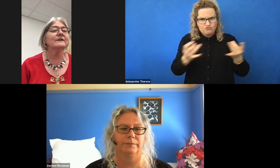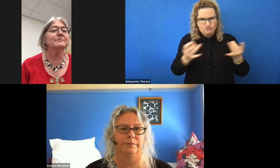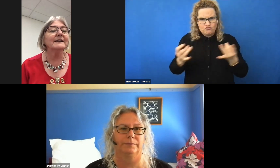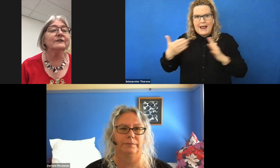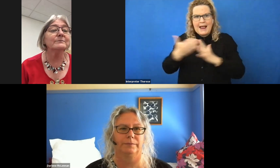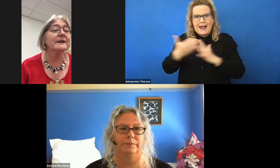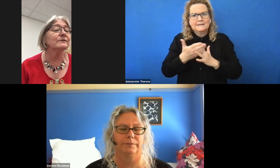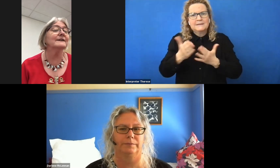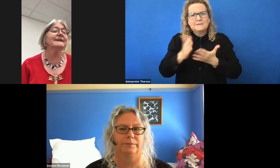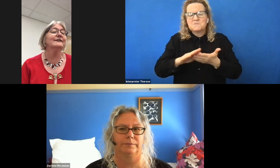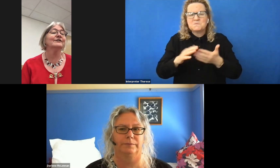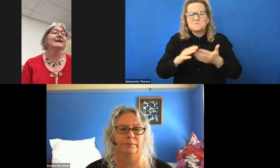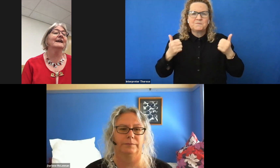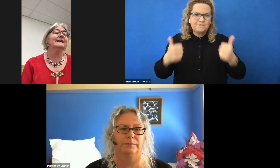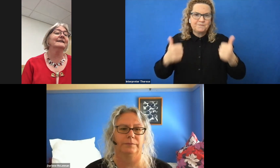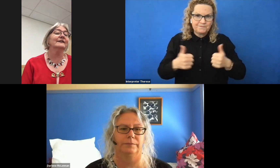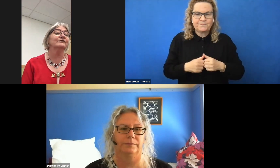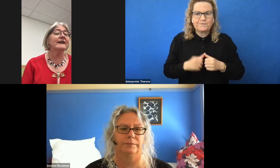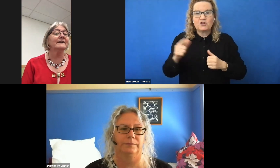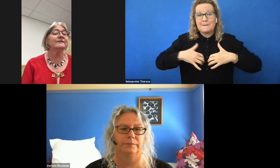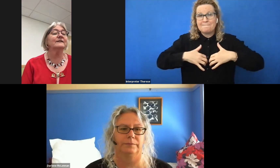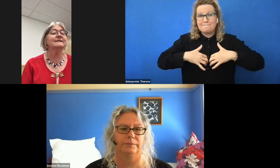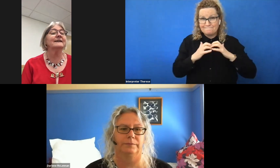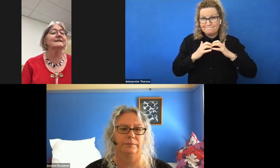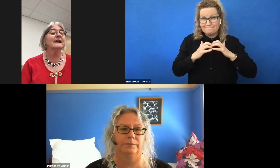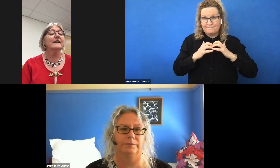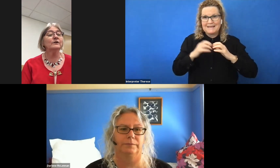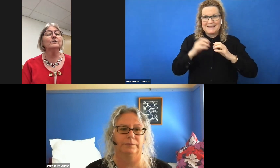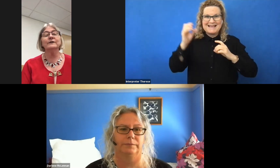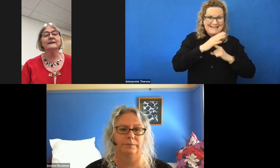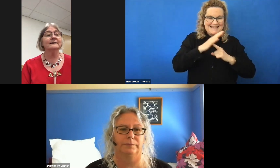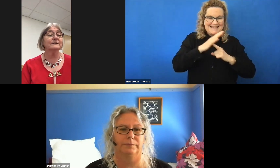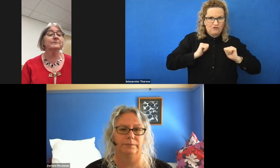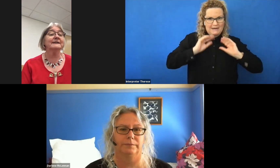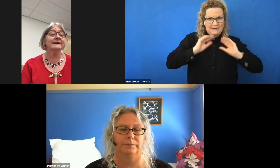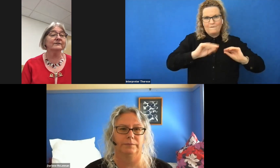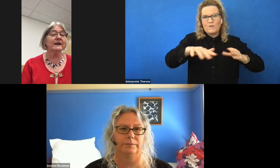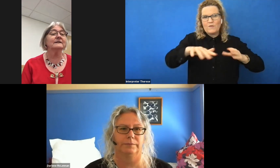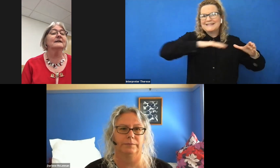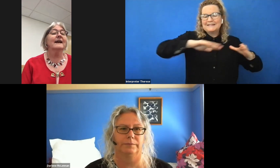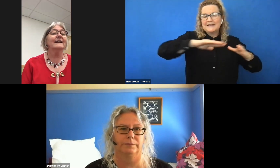has been instrumental in initiating key training for the sector, including disability in VET and